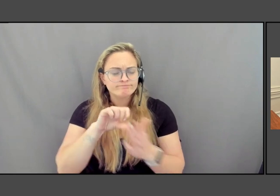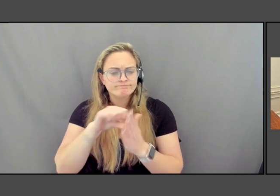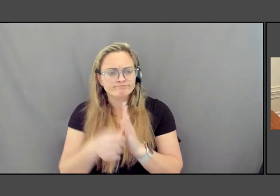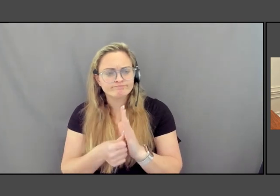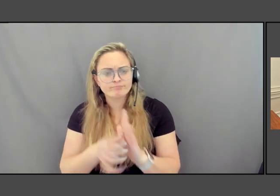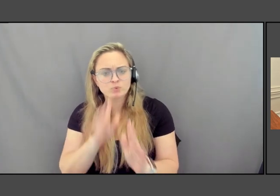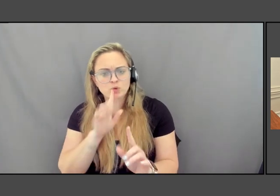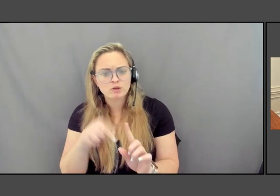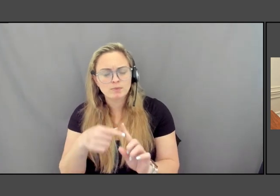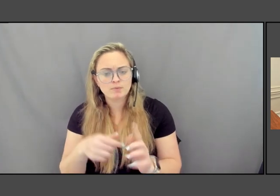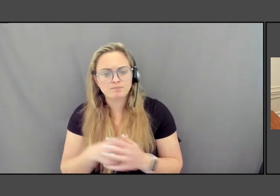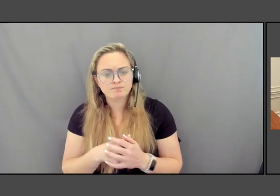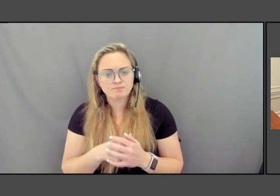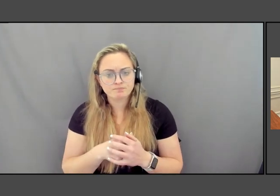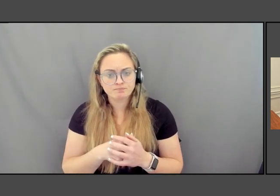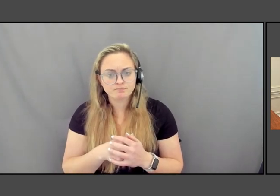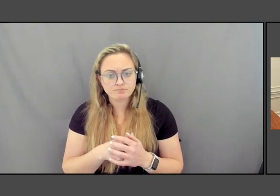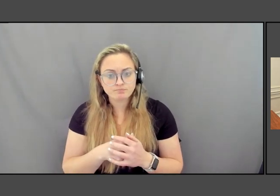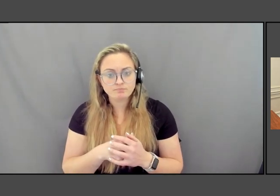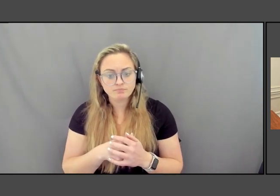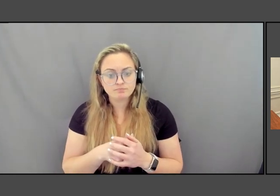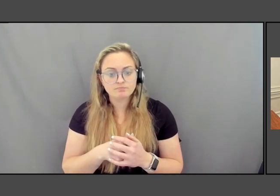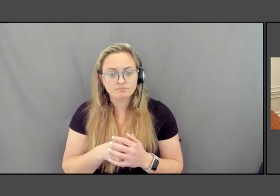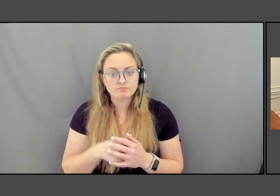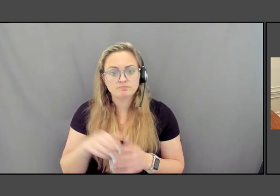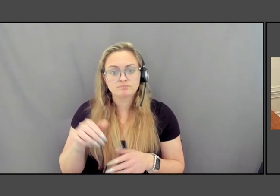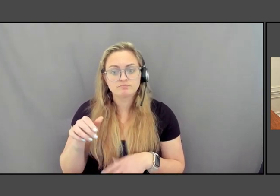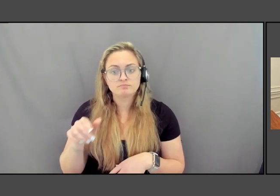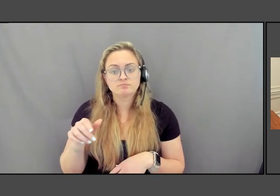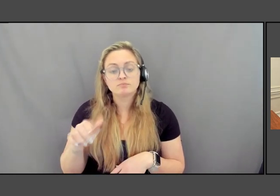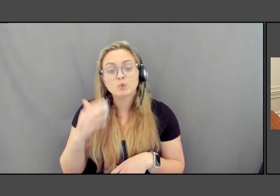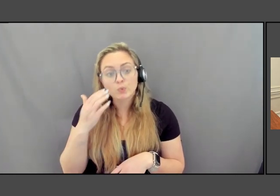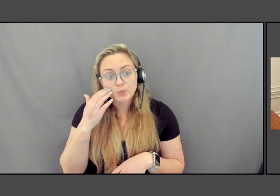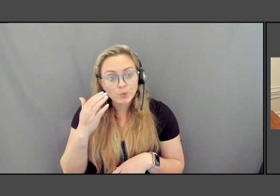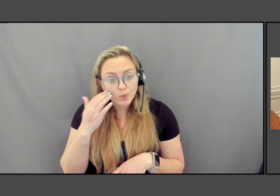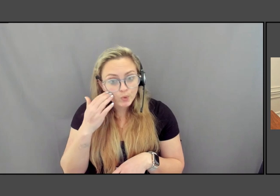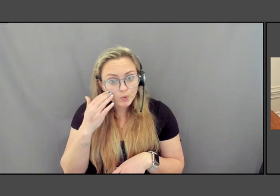This Morrison, You know, they straightened out the Mississippi